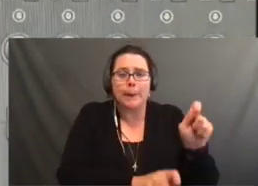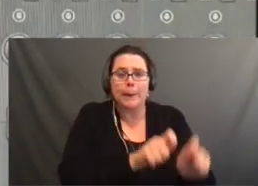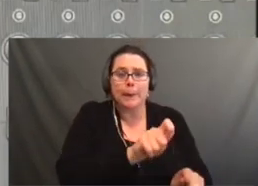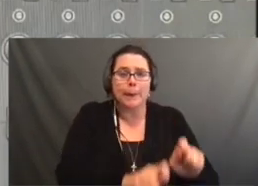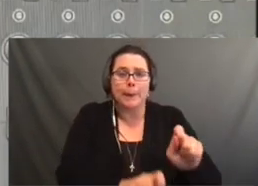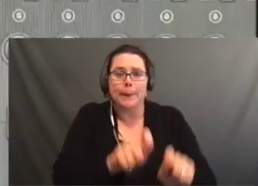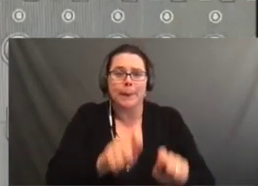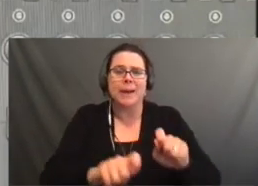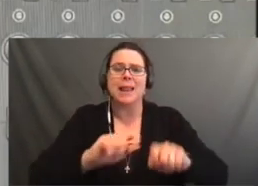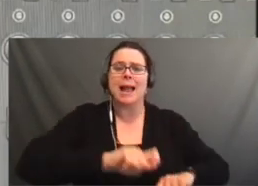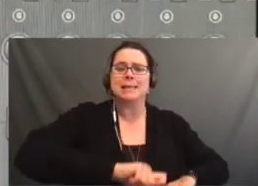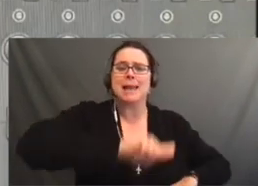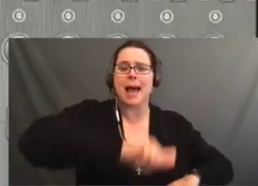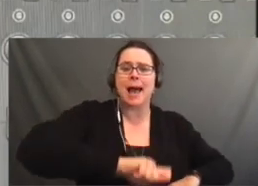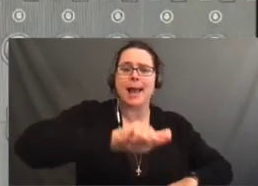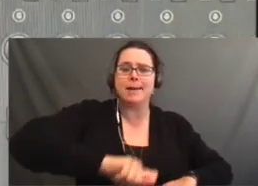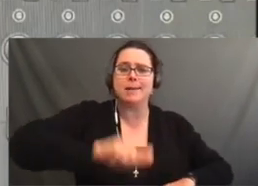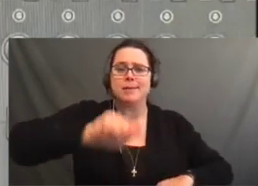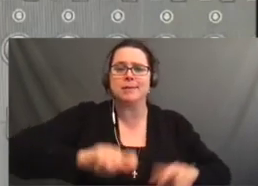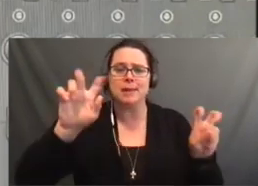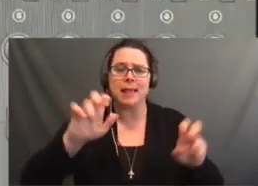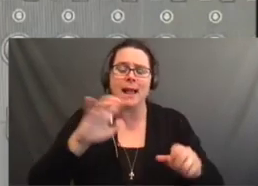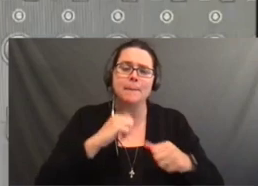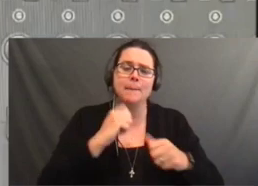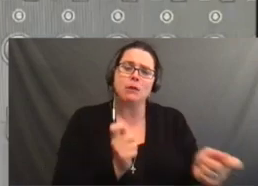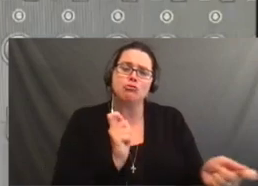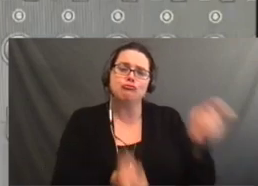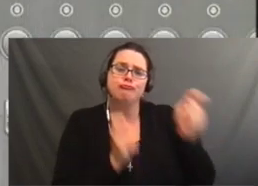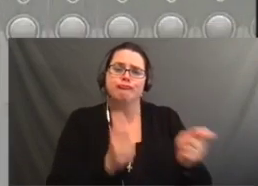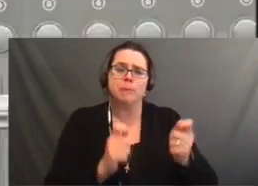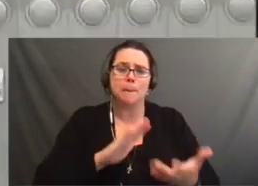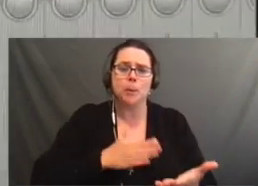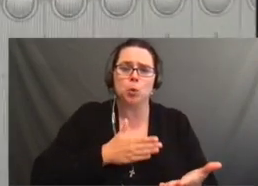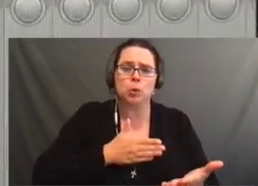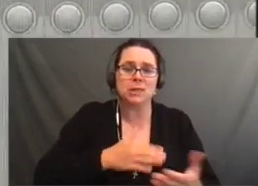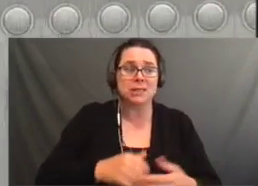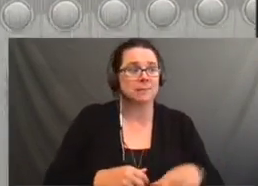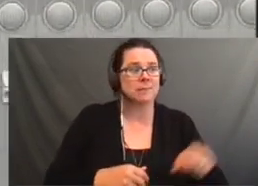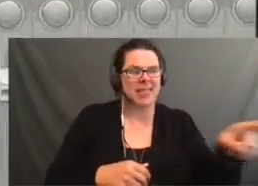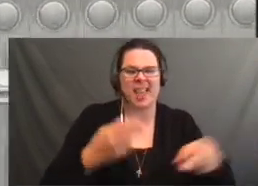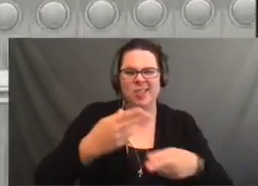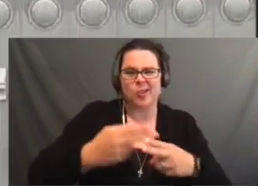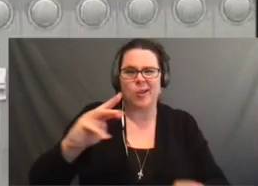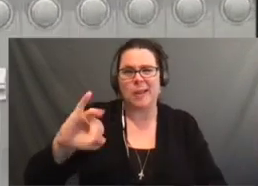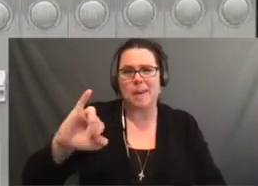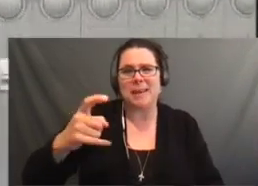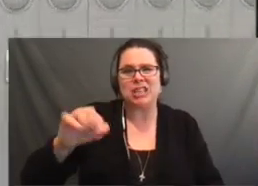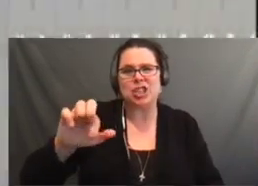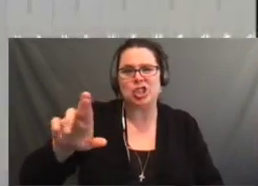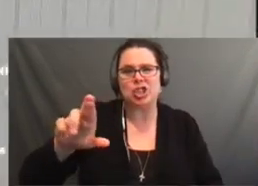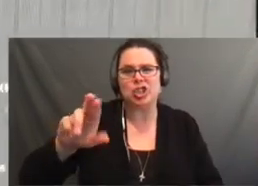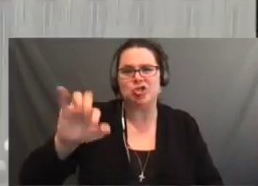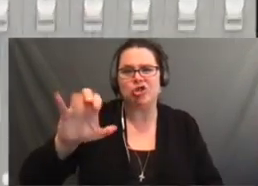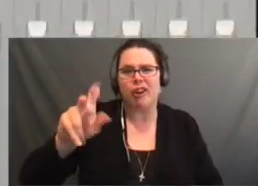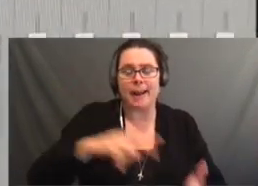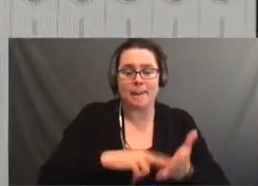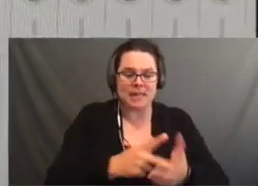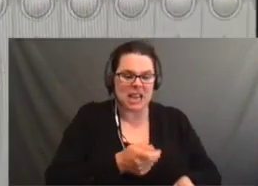that we can get started. >> RJ: Okay. Excellent video. Great job by everybody. And great job by Jen in editing the video. All right.